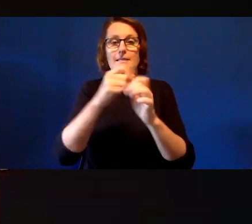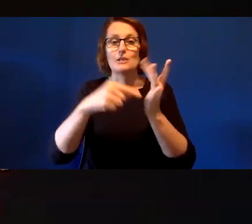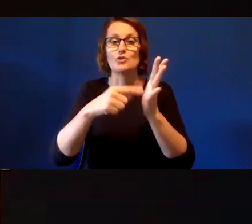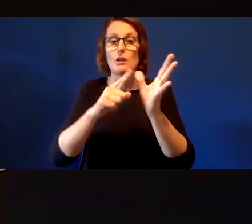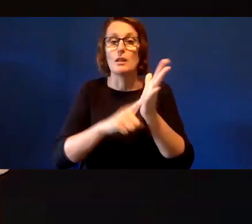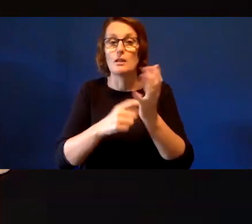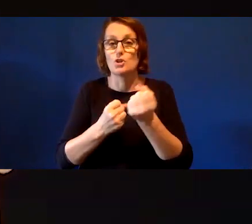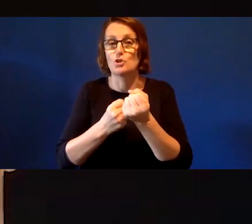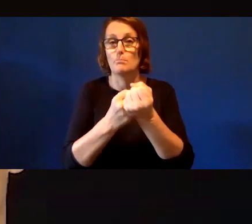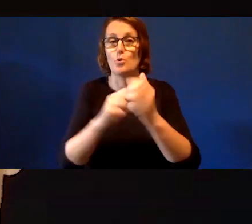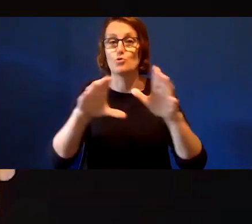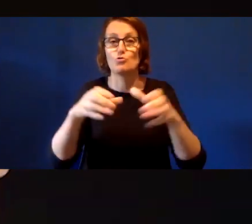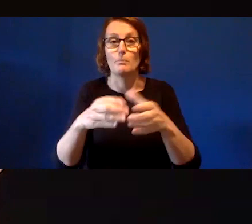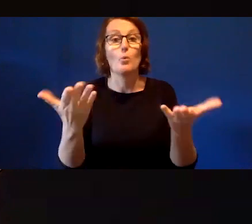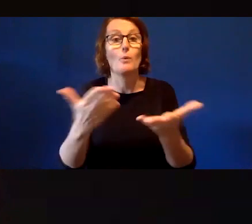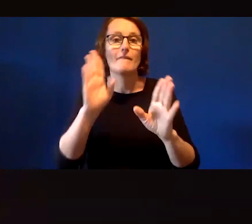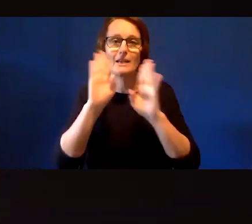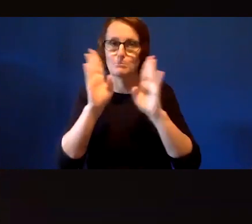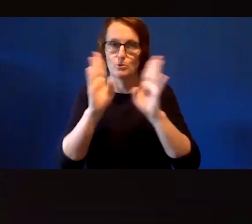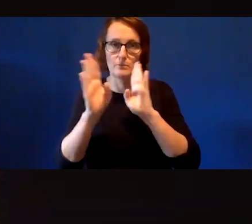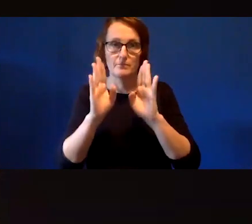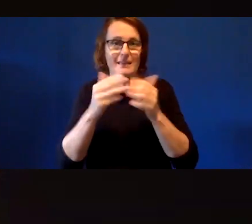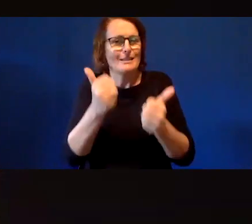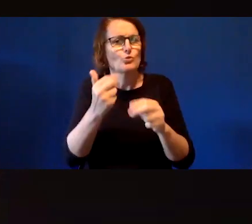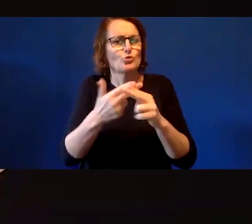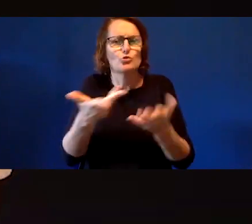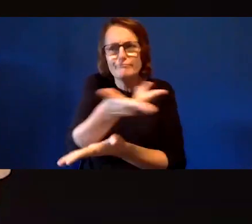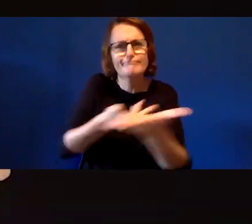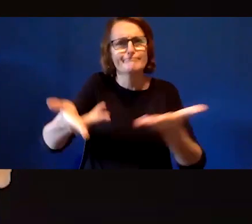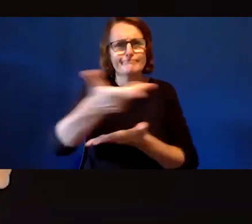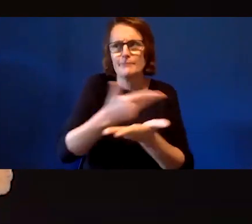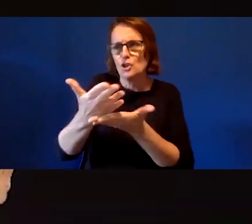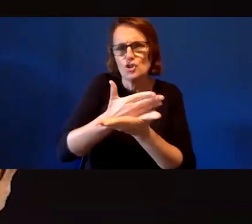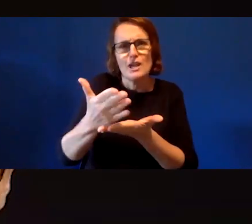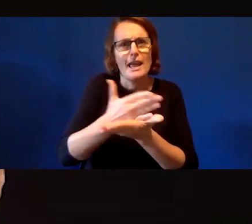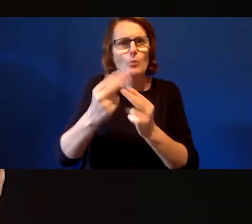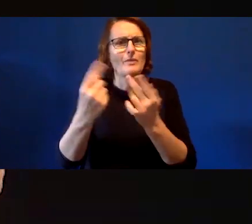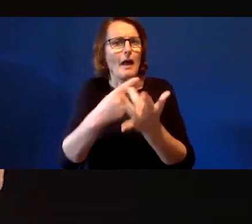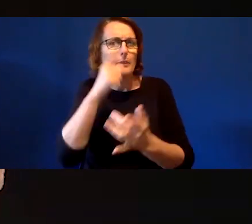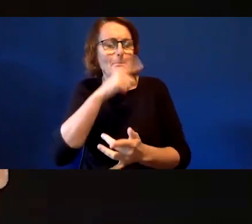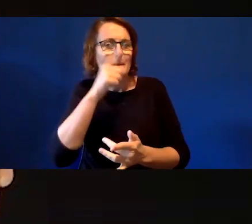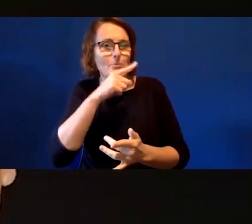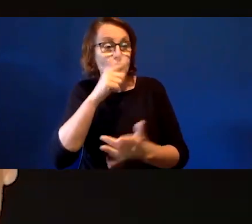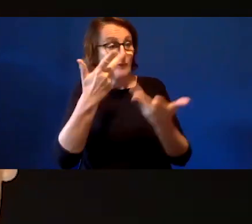I encourage you to continue this conversation and sharing post the webinar on Facebook.